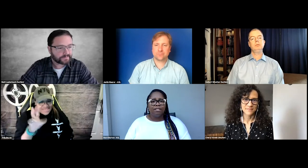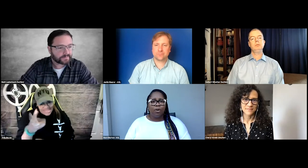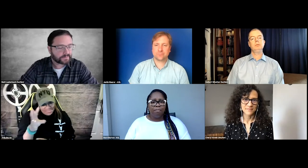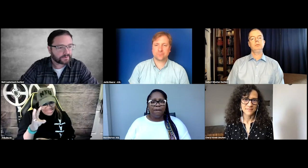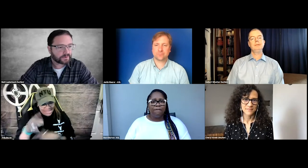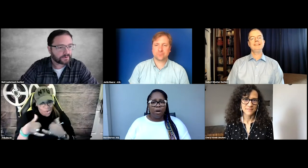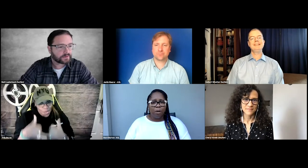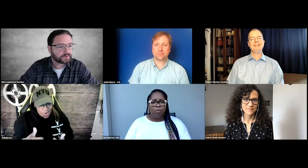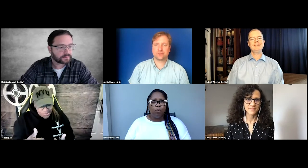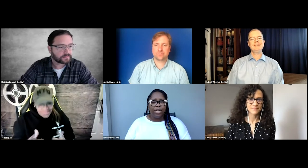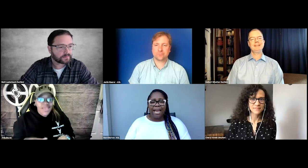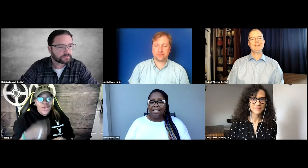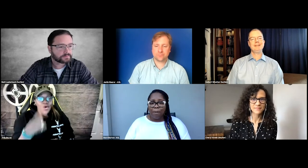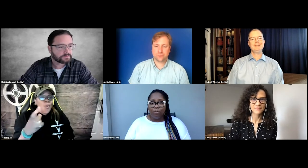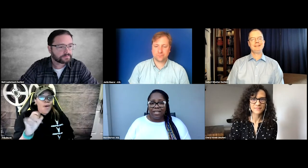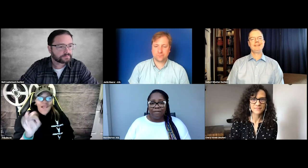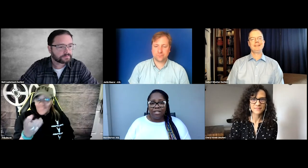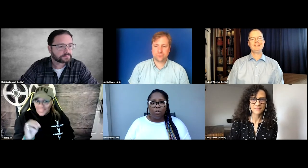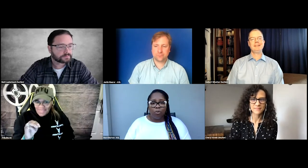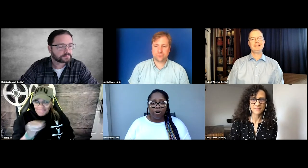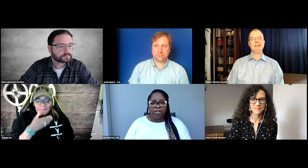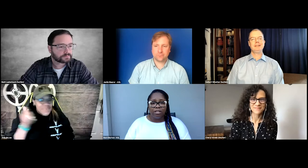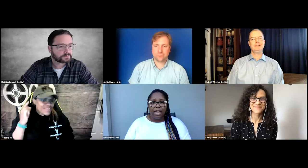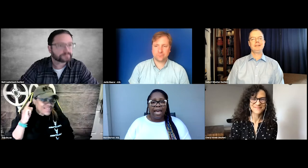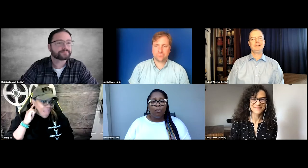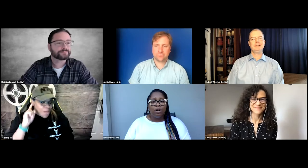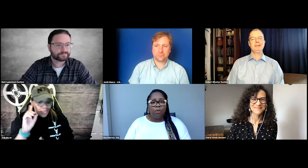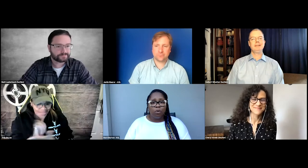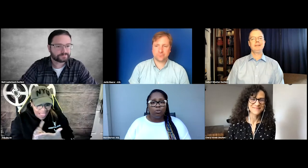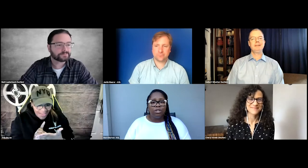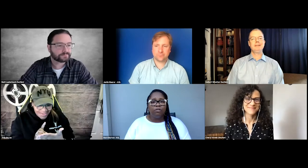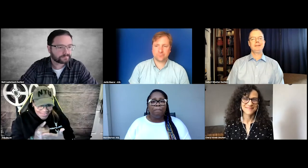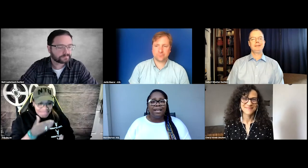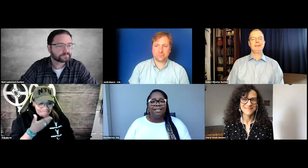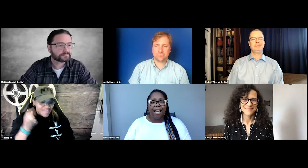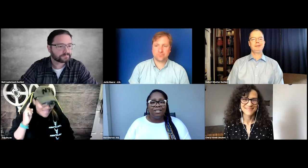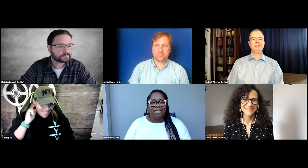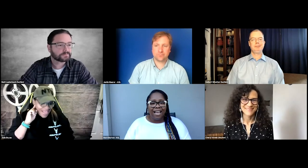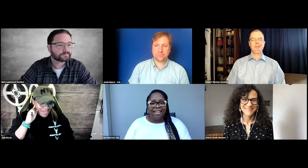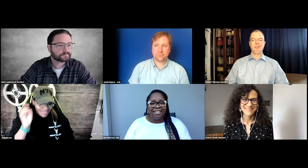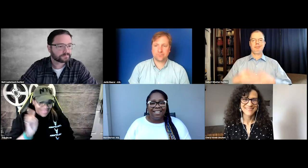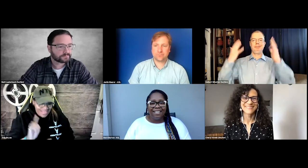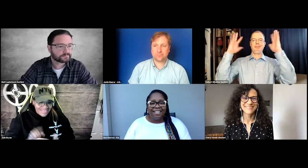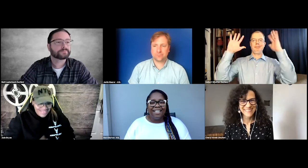So in my film, we ended up winning 17 awards. And one of the awards was for best sound design.